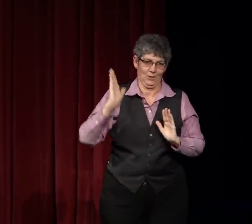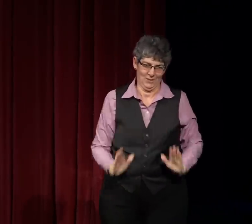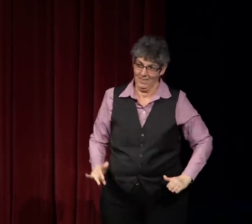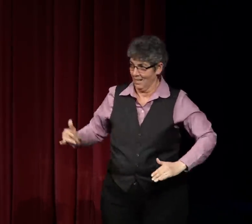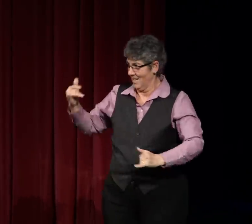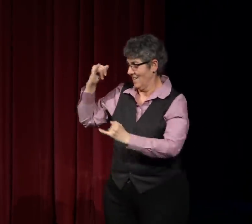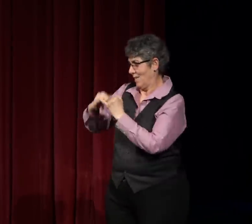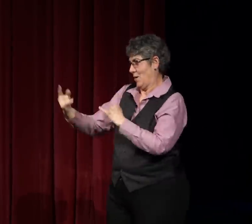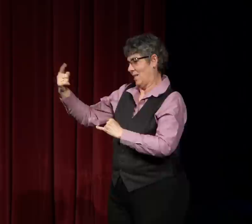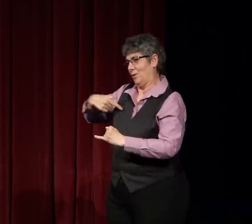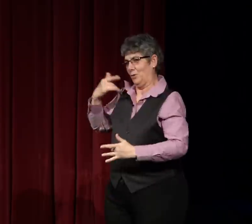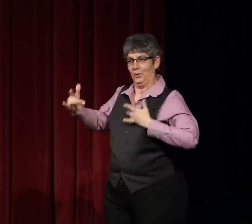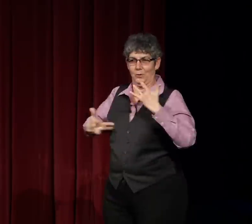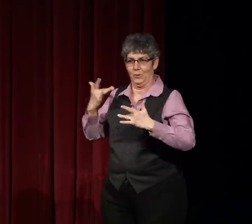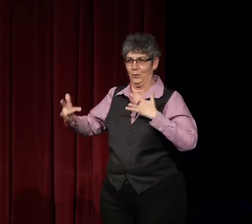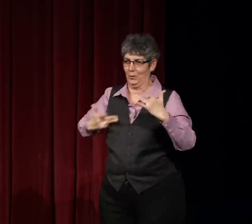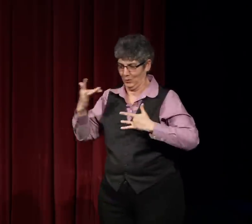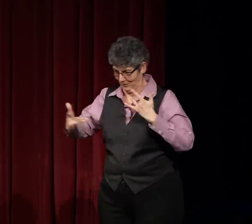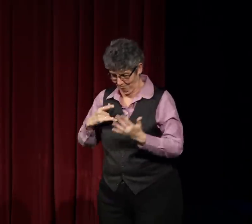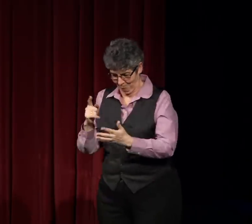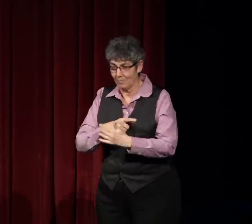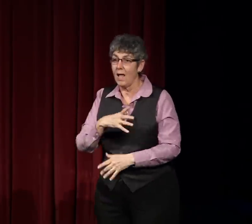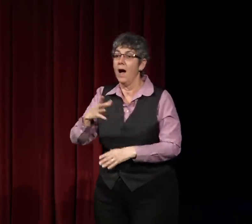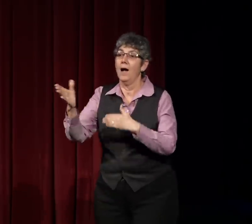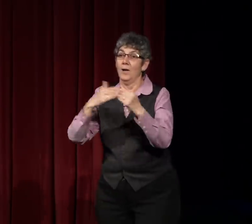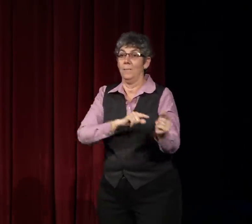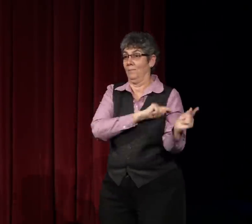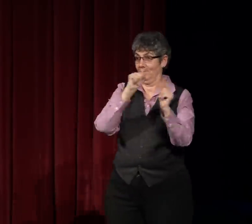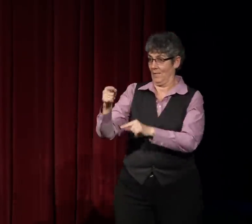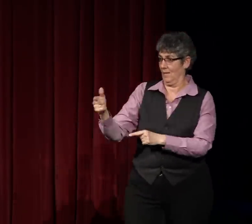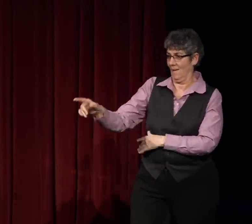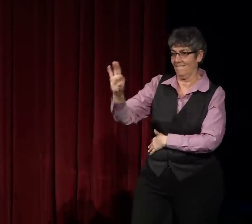our absolutely wonderful speakers this year. We're so excited.